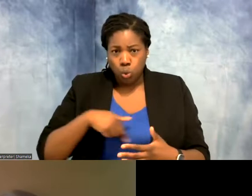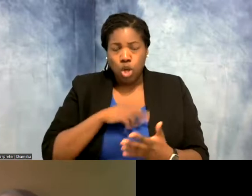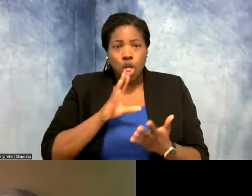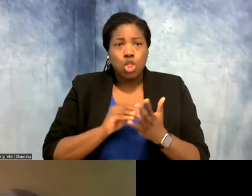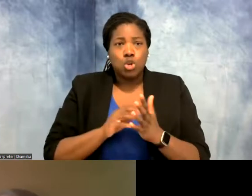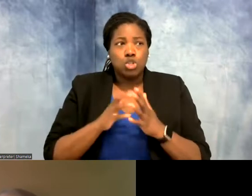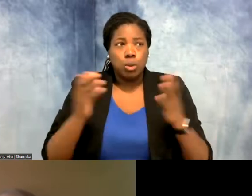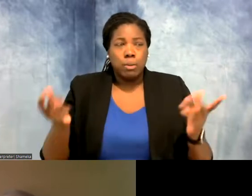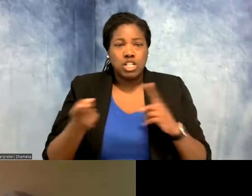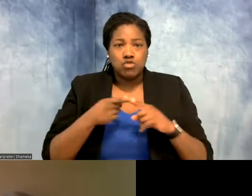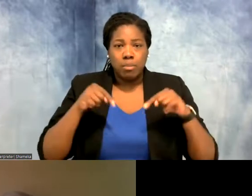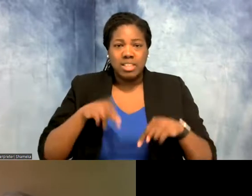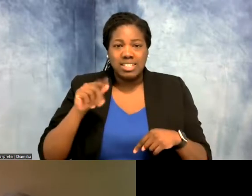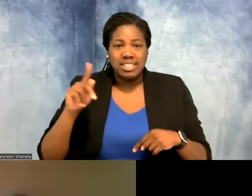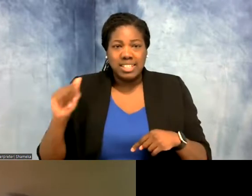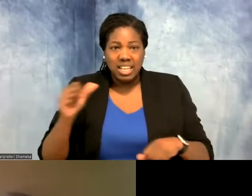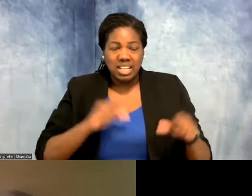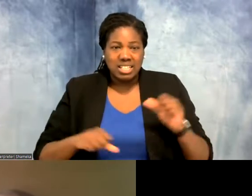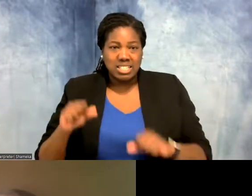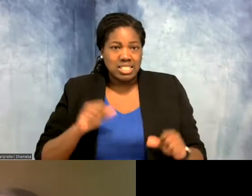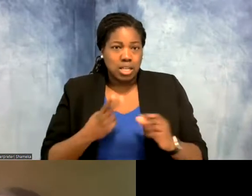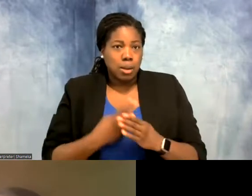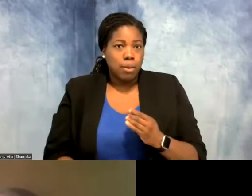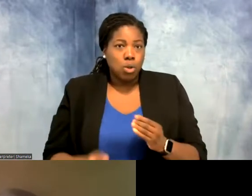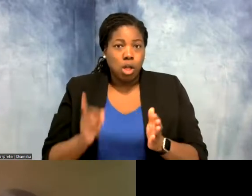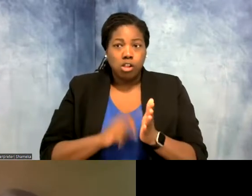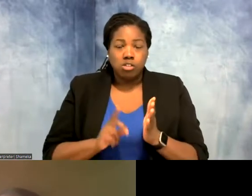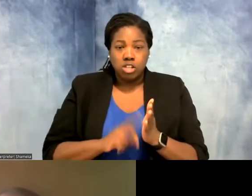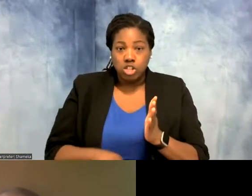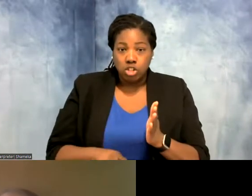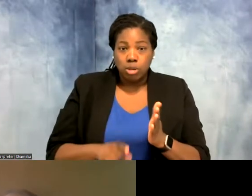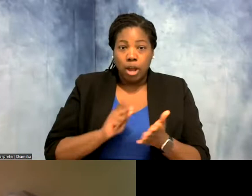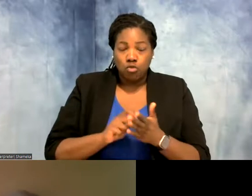from this data and from the science and research. So by writing about it we're disseminating,